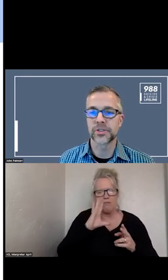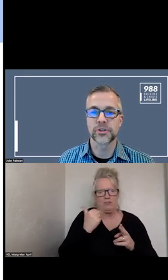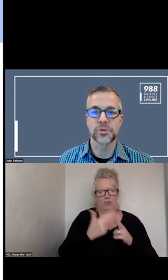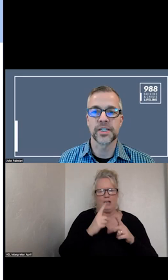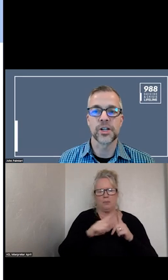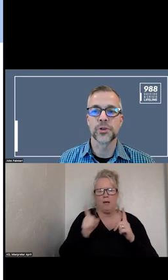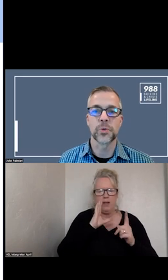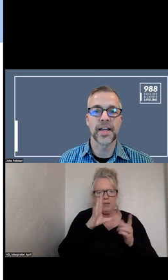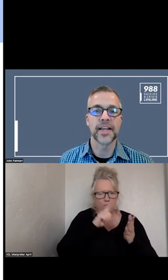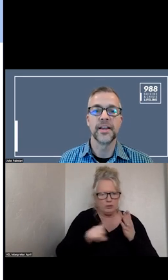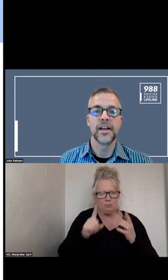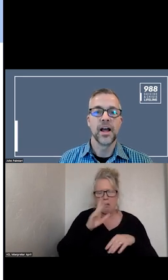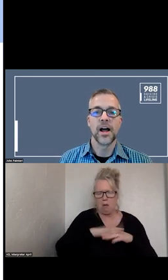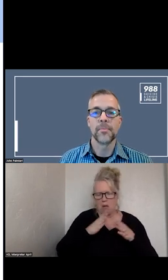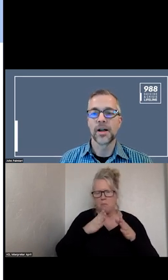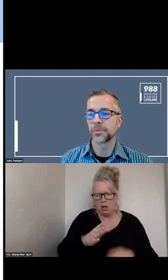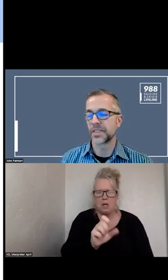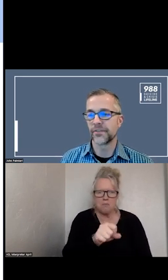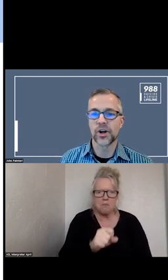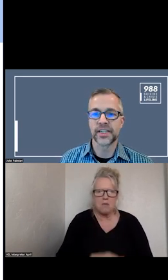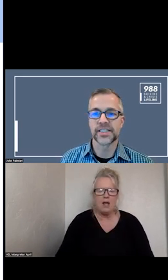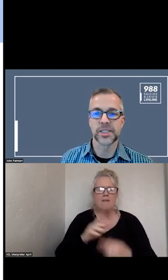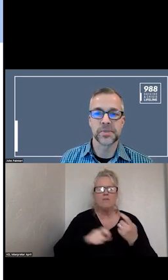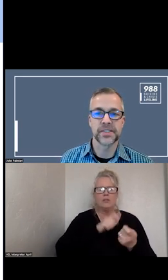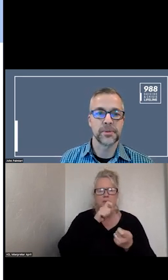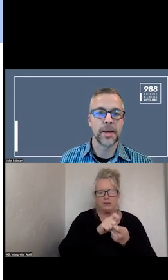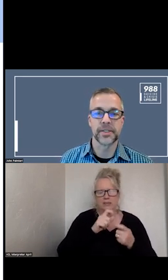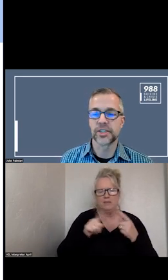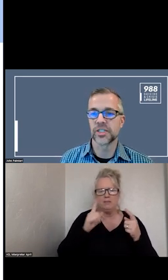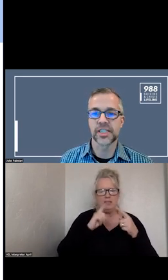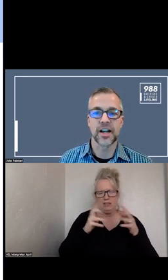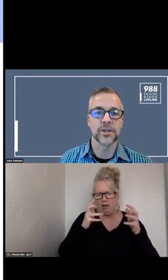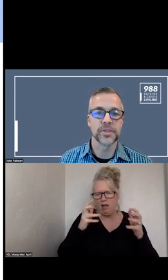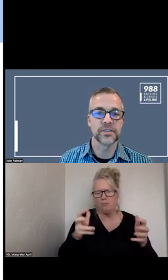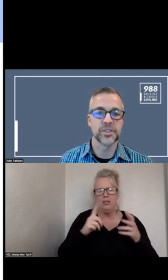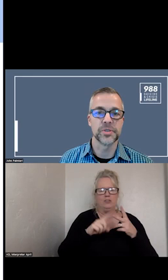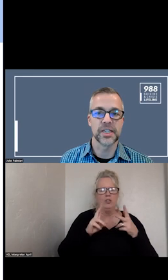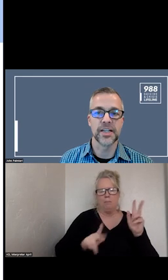RESEARCH THAT IS UNDER WAY ON SPECIFIC AUDIENCES AND POPULATIONS WITH HIGHER RISK OF SUICIDE.